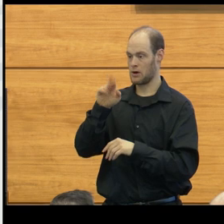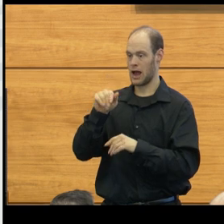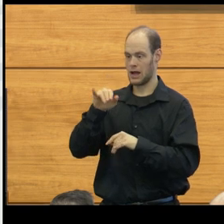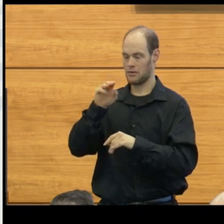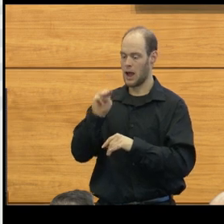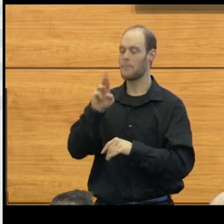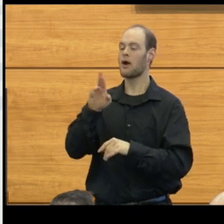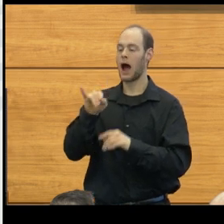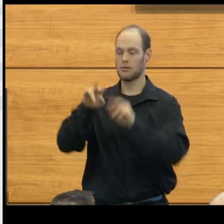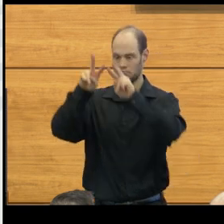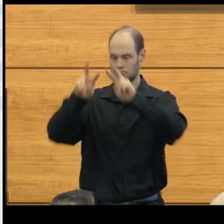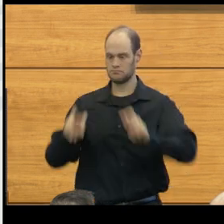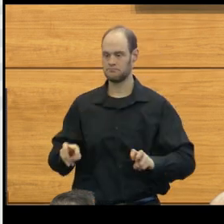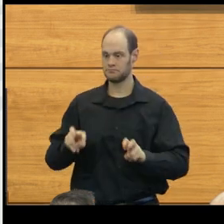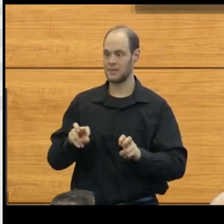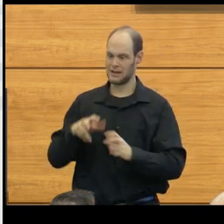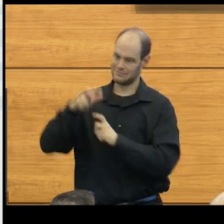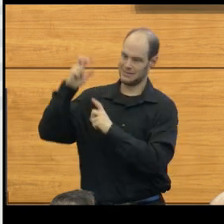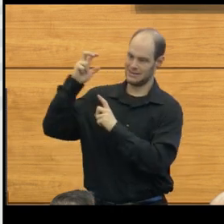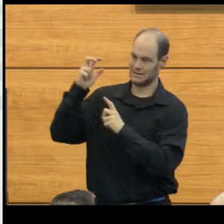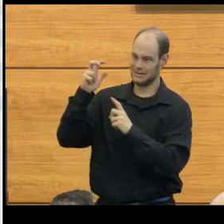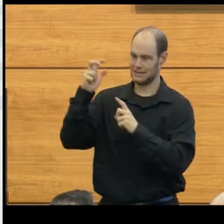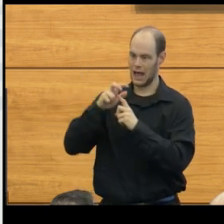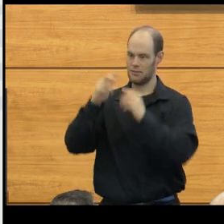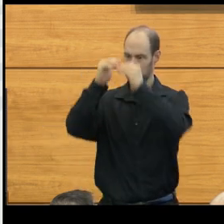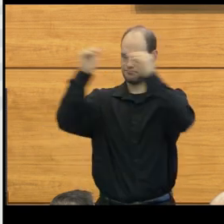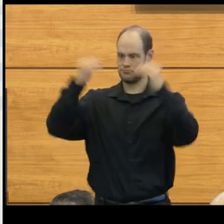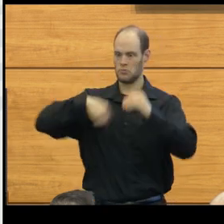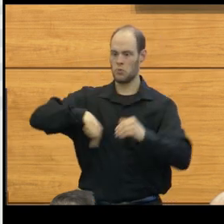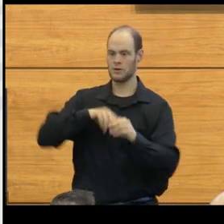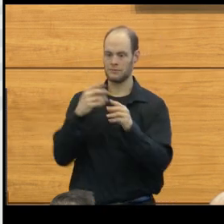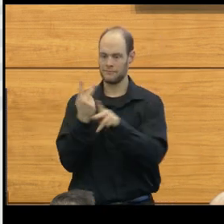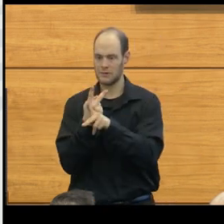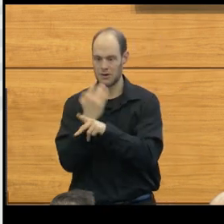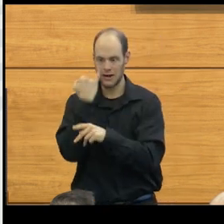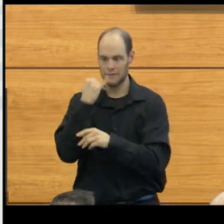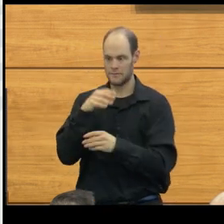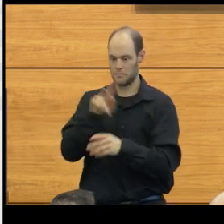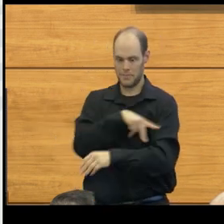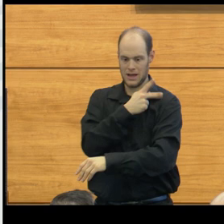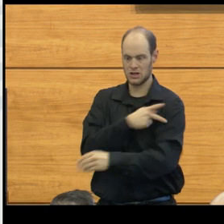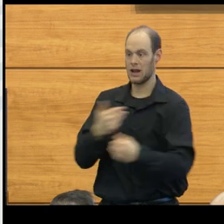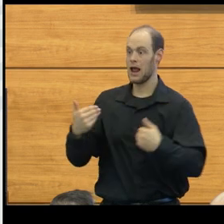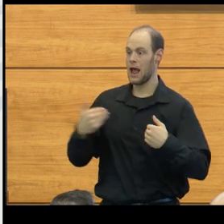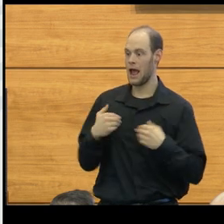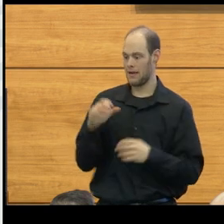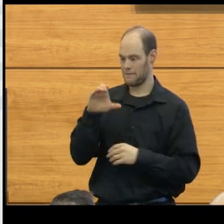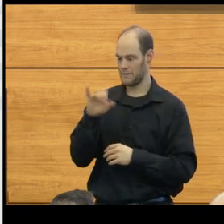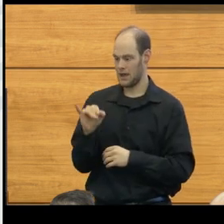which is clearly the gold standard by which we can assess whether or not a patient may in fact have a chiari.